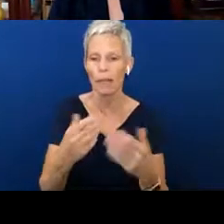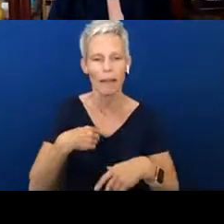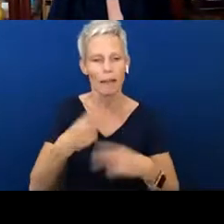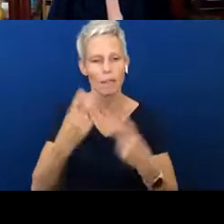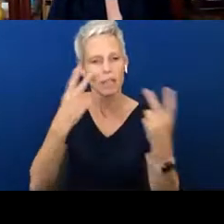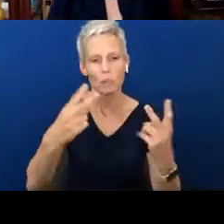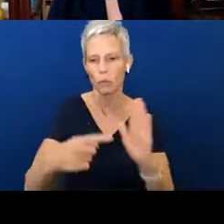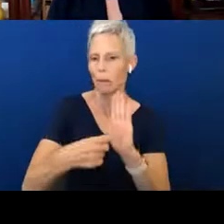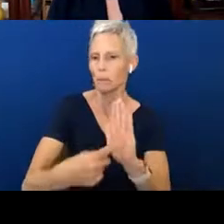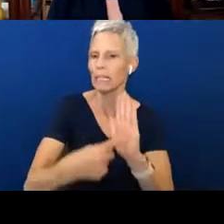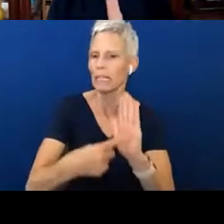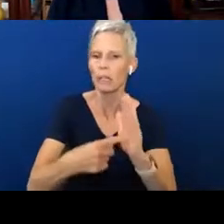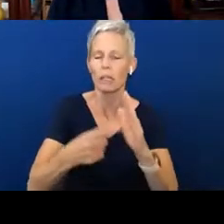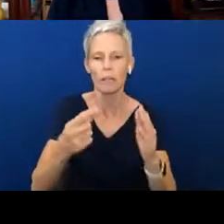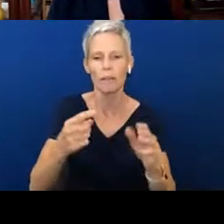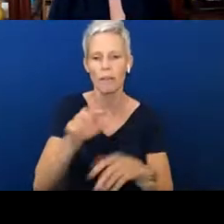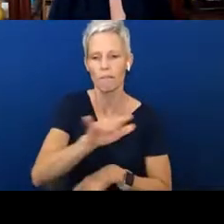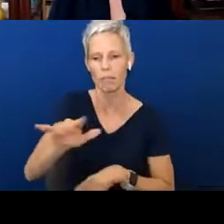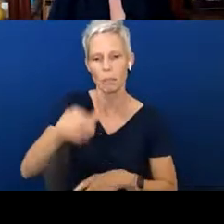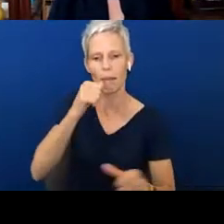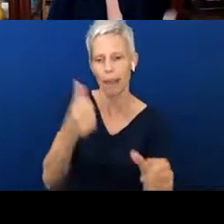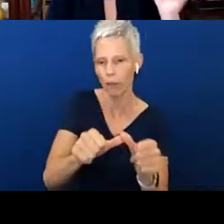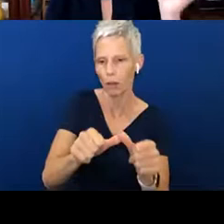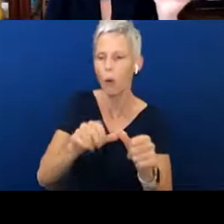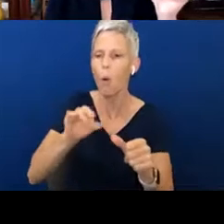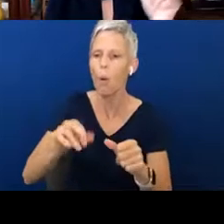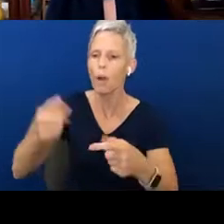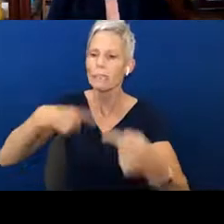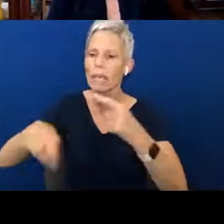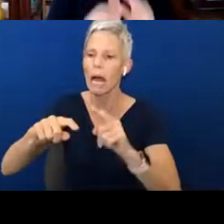or a signed word. Put that on the door. Write the word door,